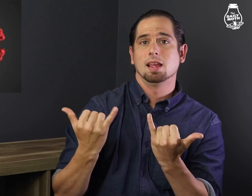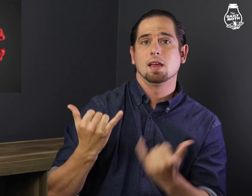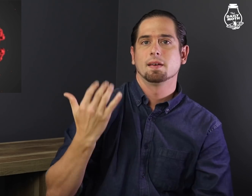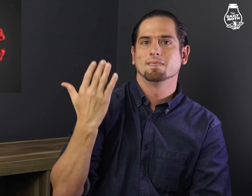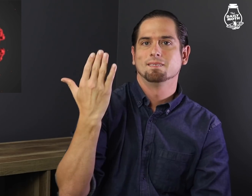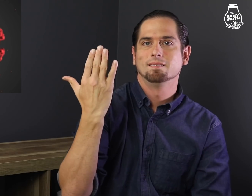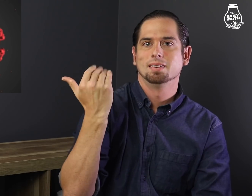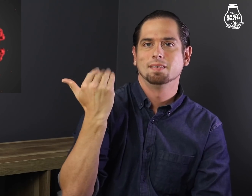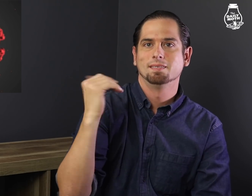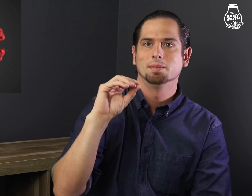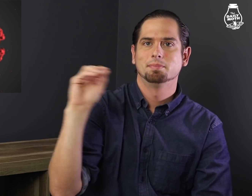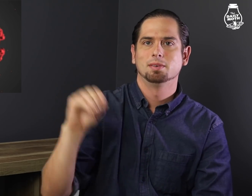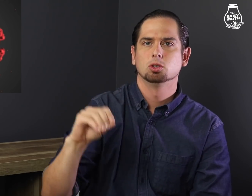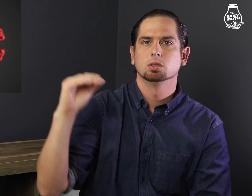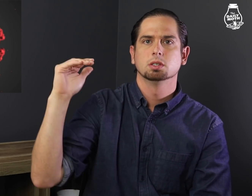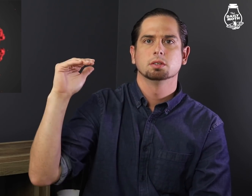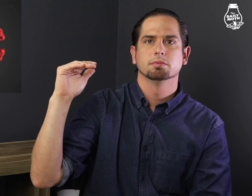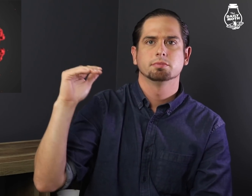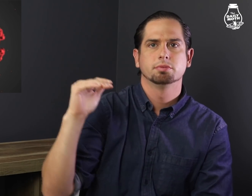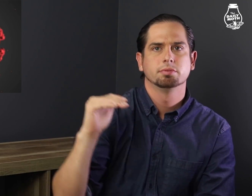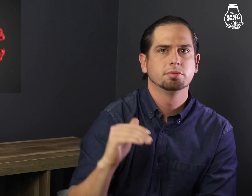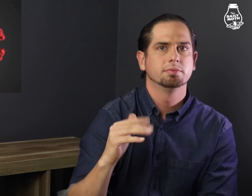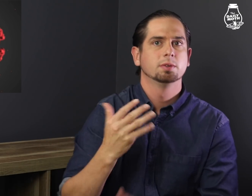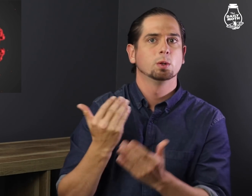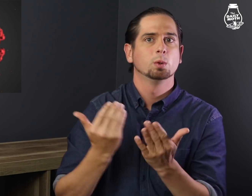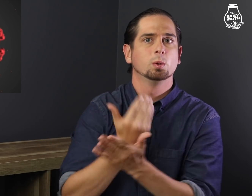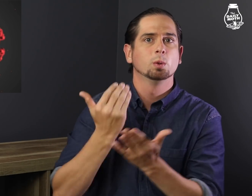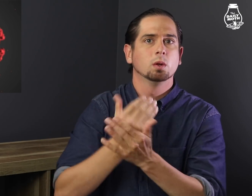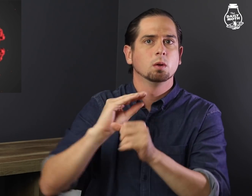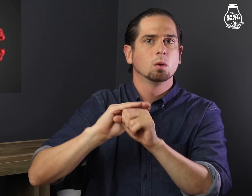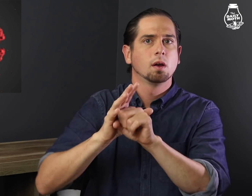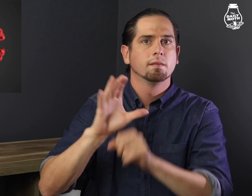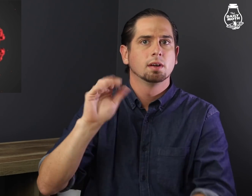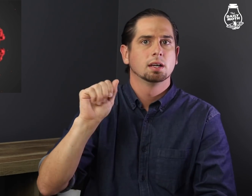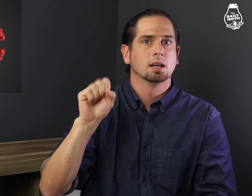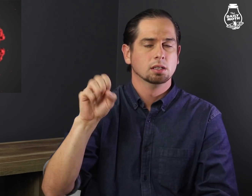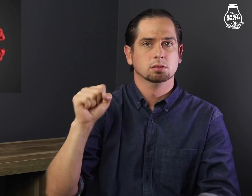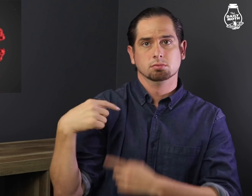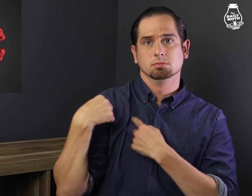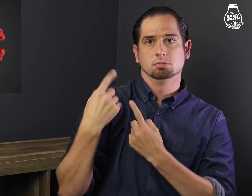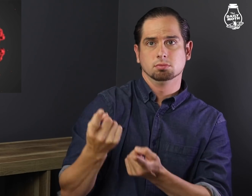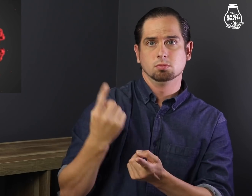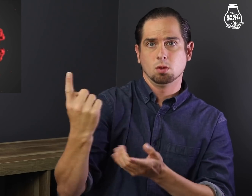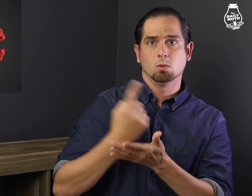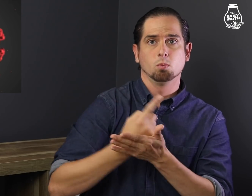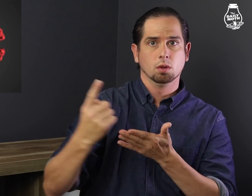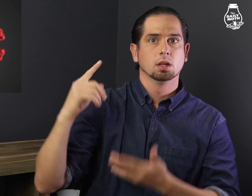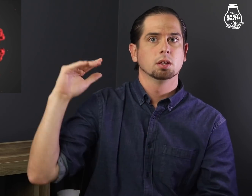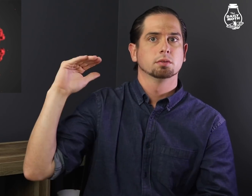There is a 15% decline in new coronavirus cases over the past